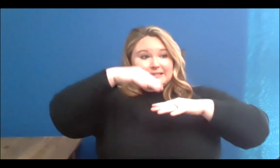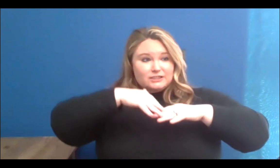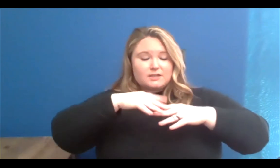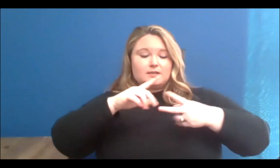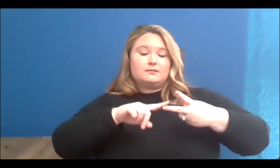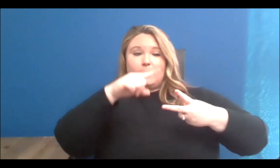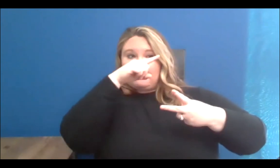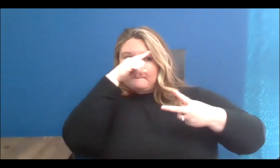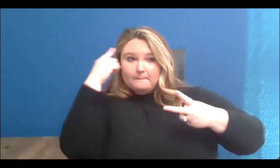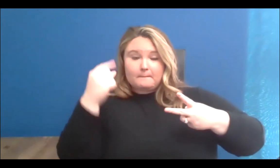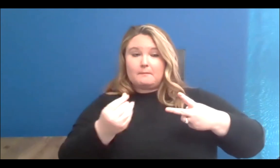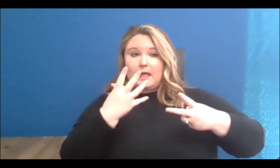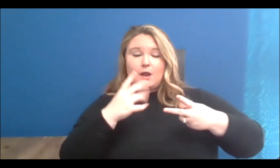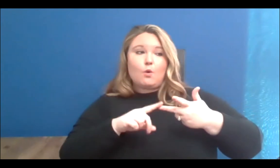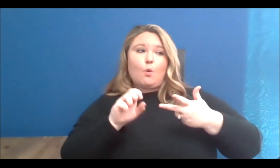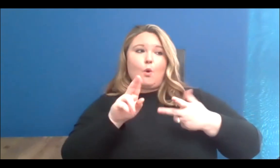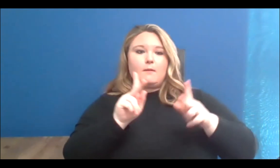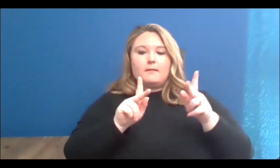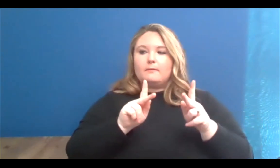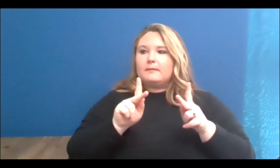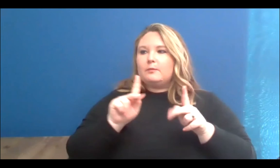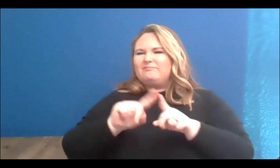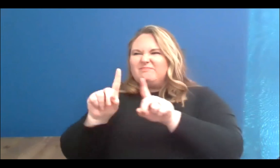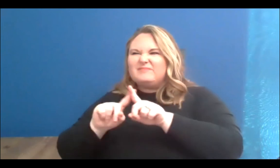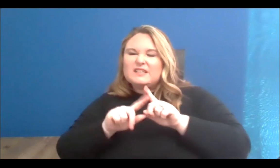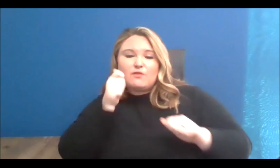and I was just so happy to be able to do a project of that scale, and